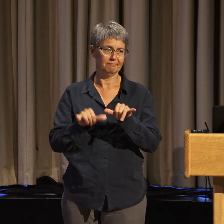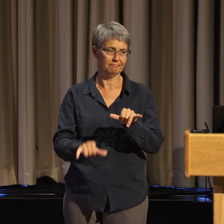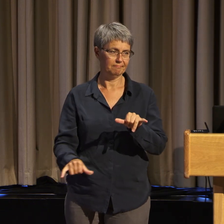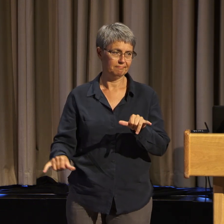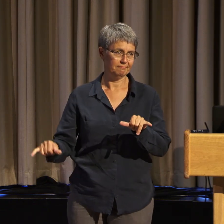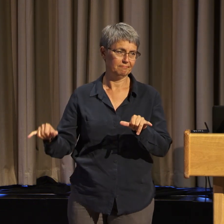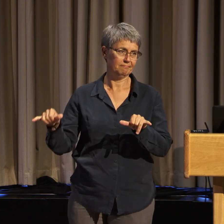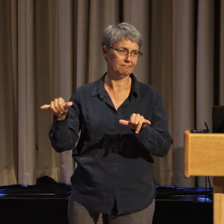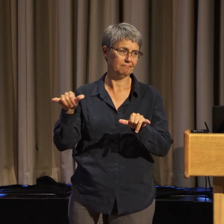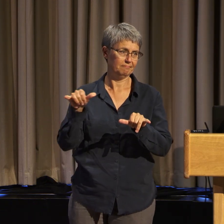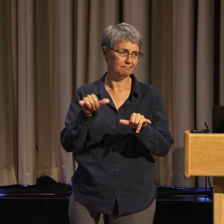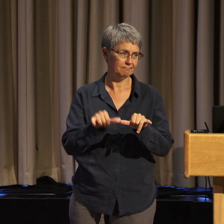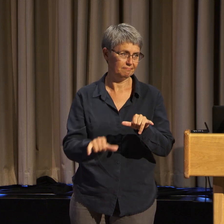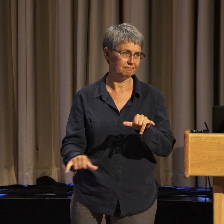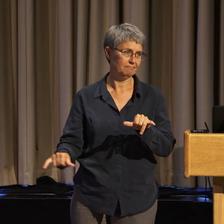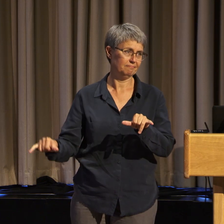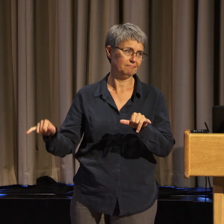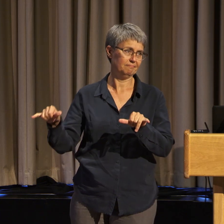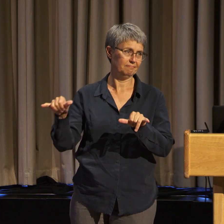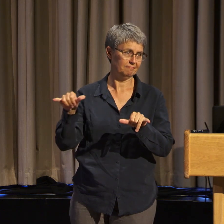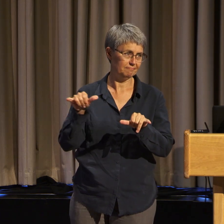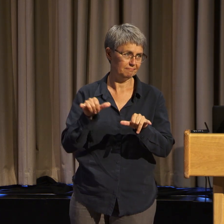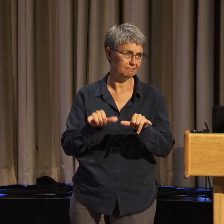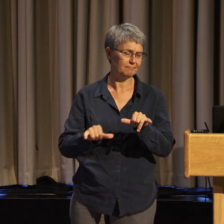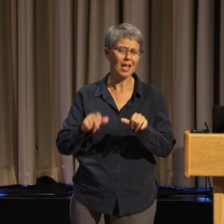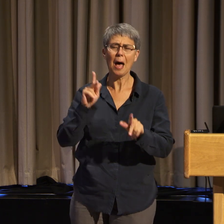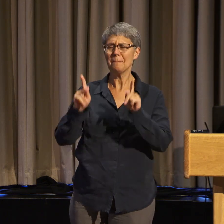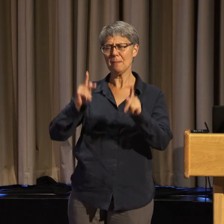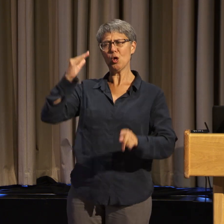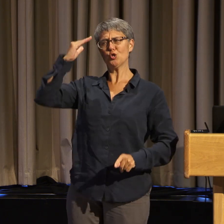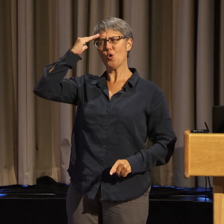it was still the white guys leading things.